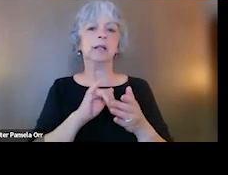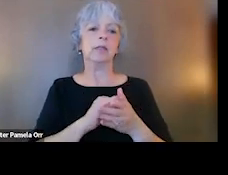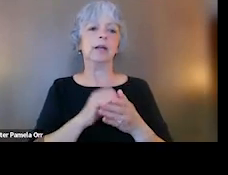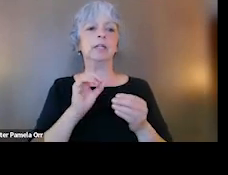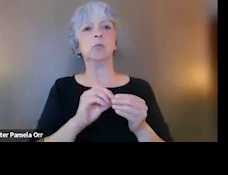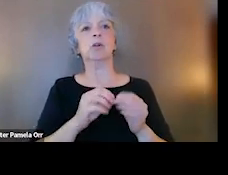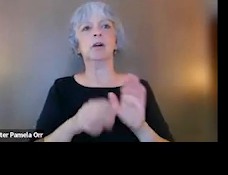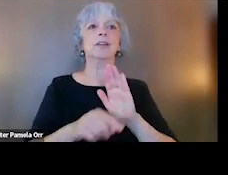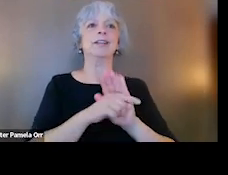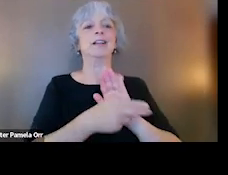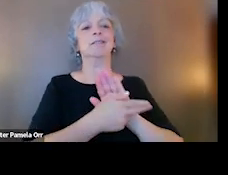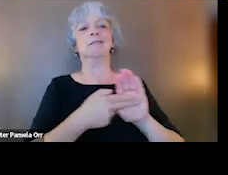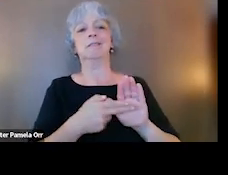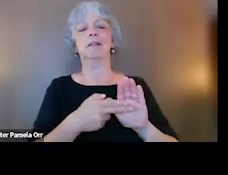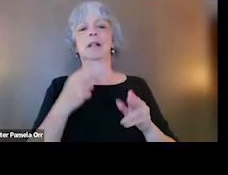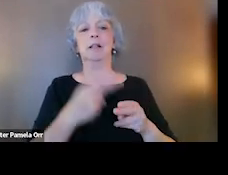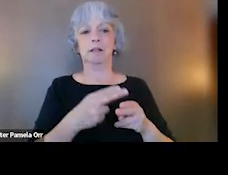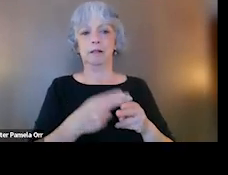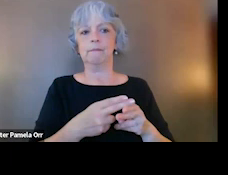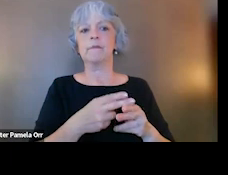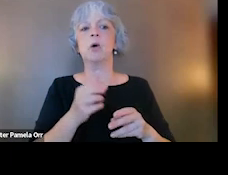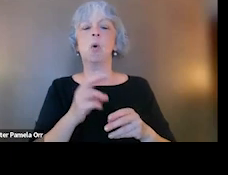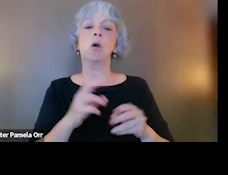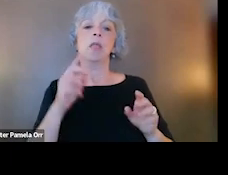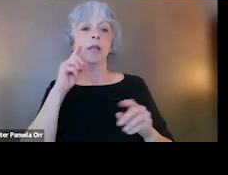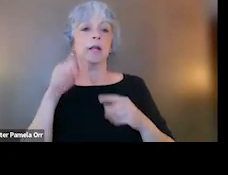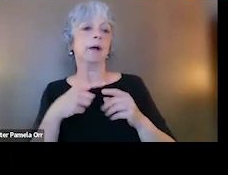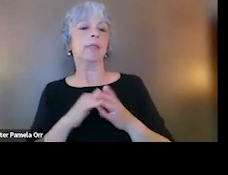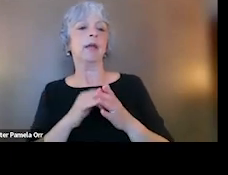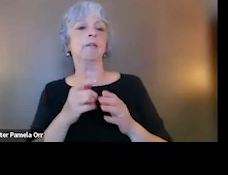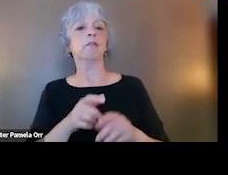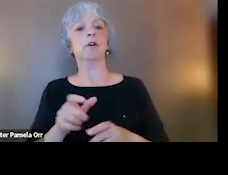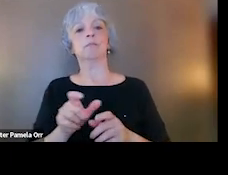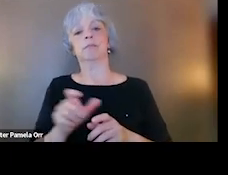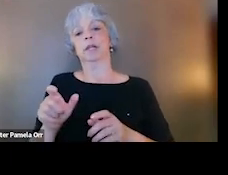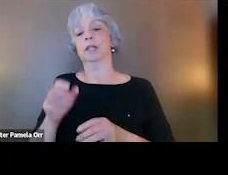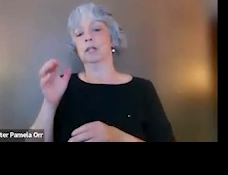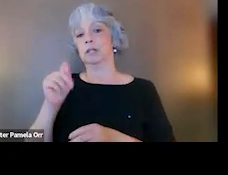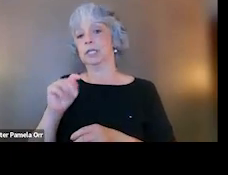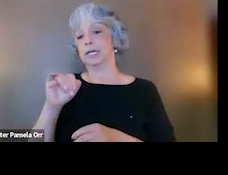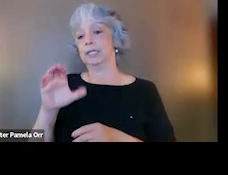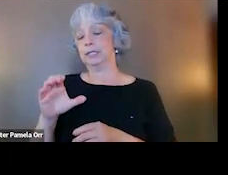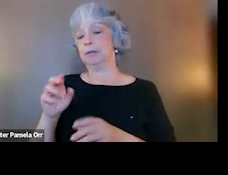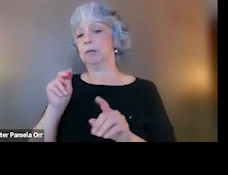of understanding the behavior. Or we can think about it from a more trauma-informed perspective, which is thinking about how do these behaviors relate